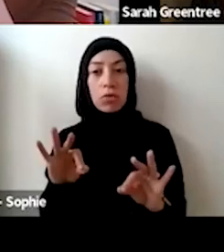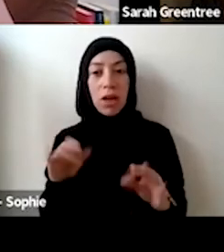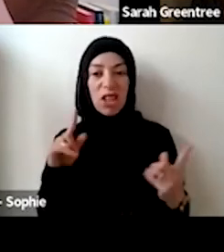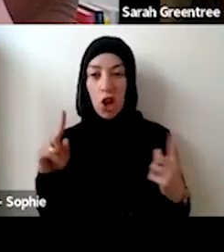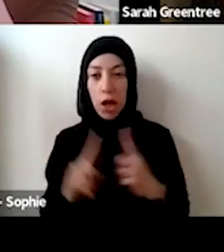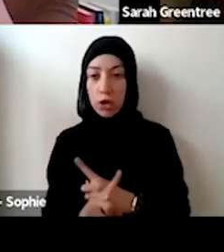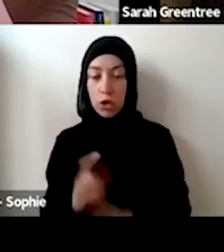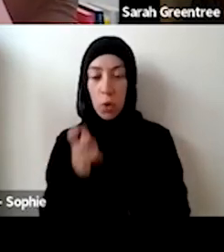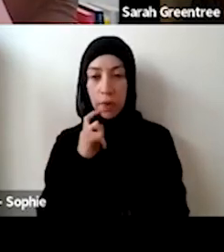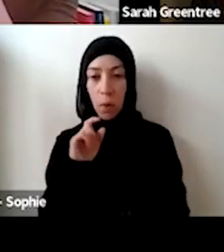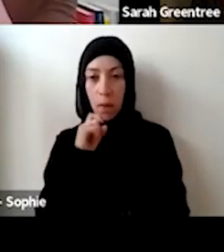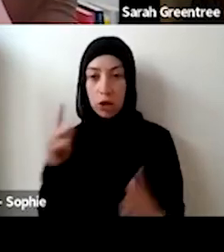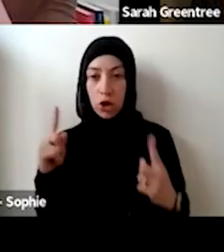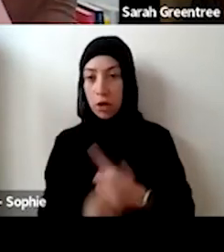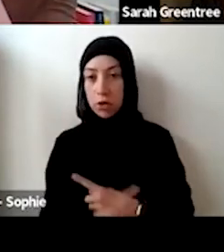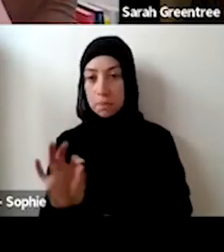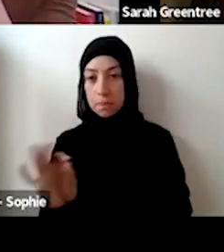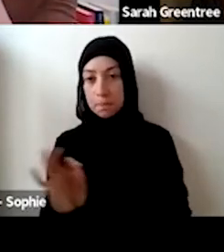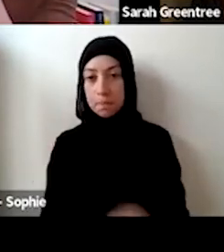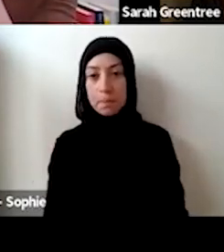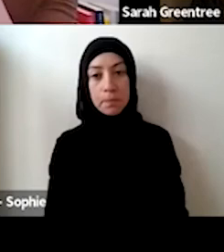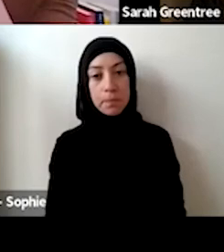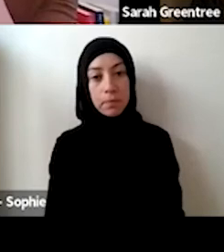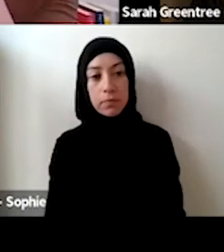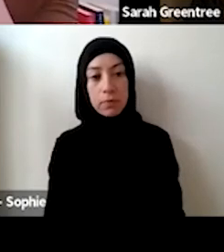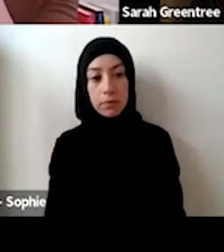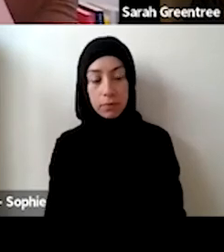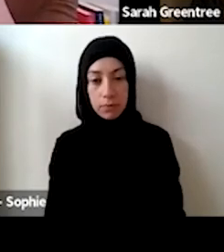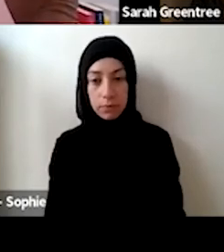Okay. Then asked a question about